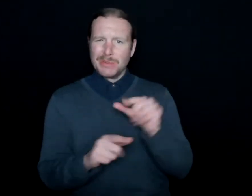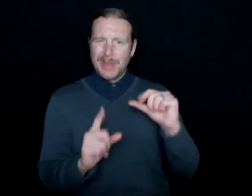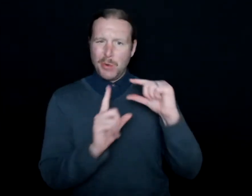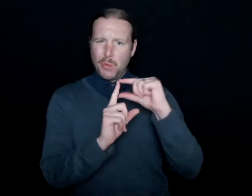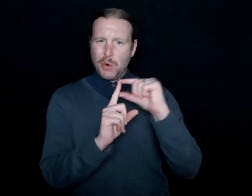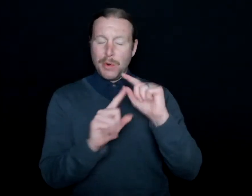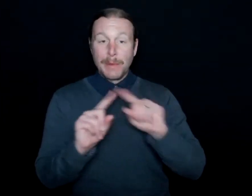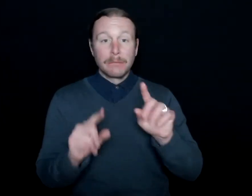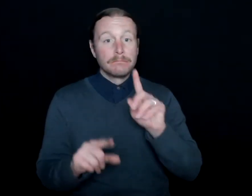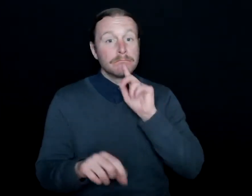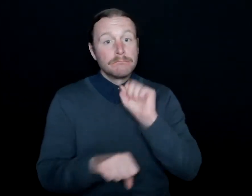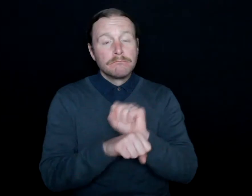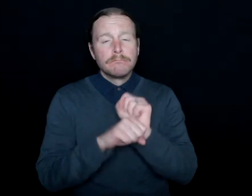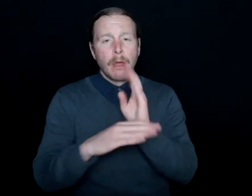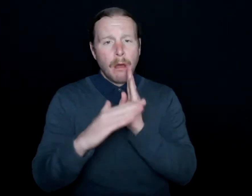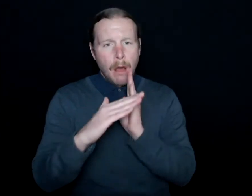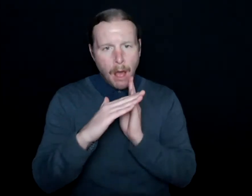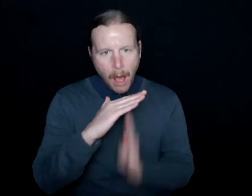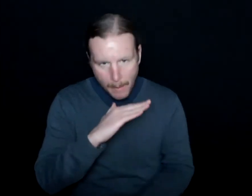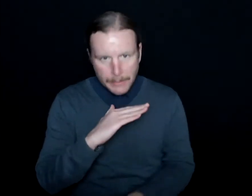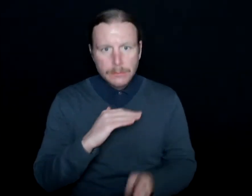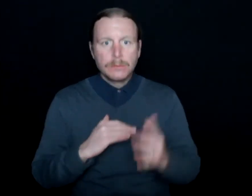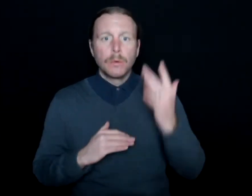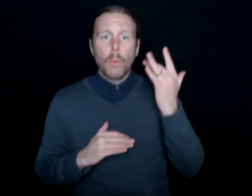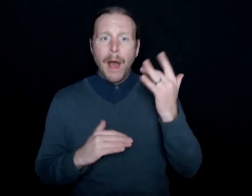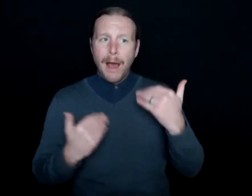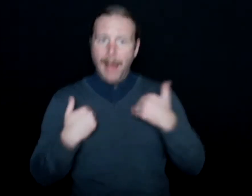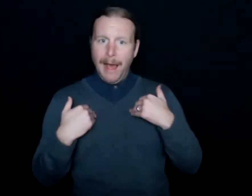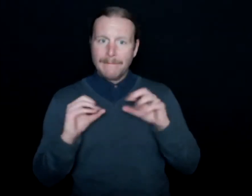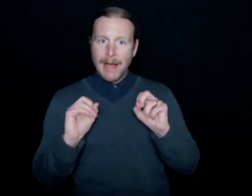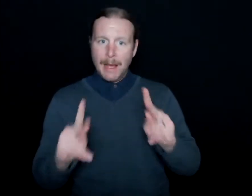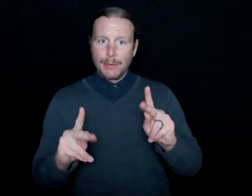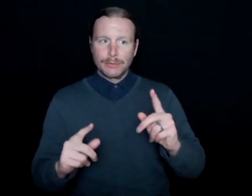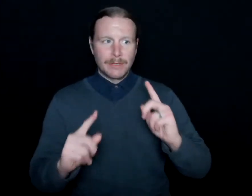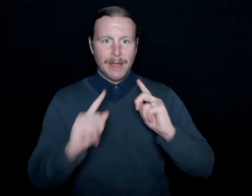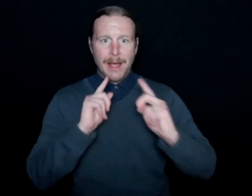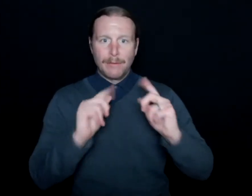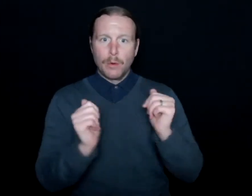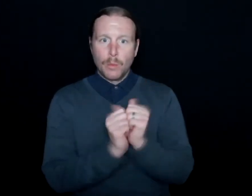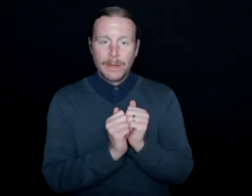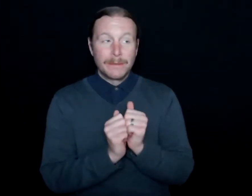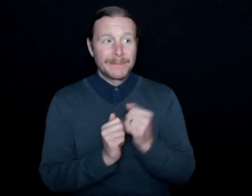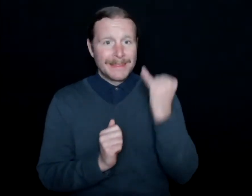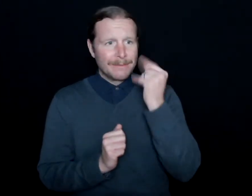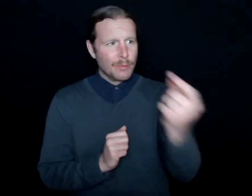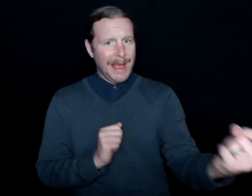am humbled for this opportunity to have this conversation. If you were to ask me a few years ago that I'd